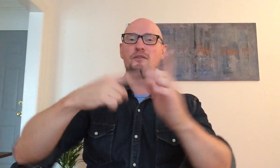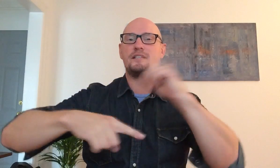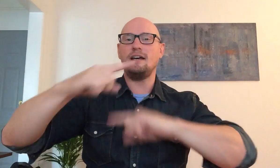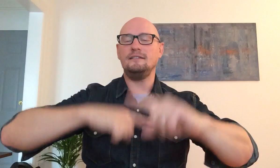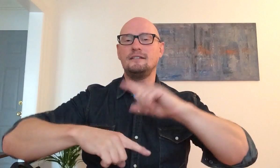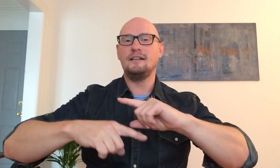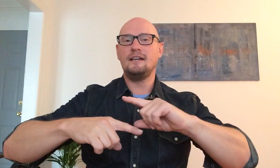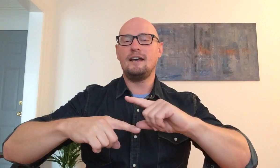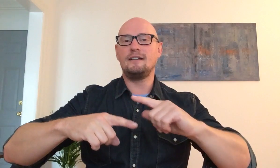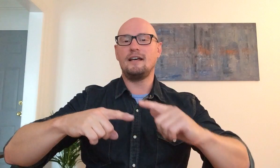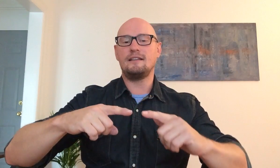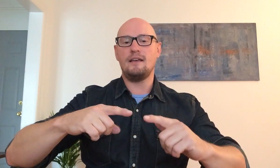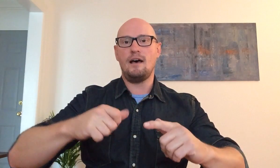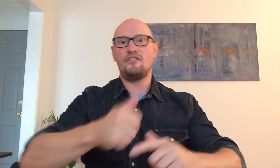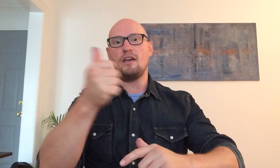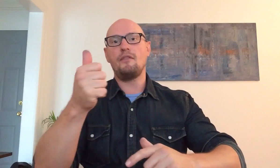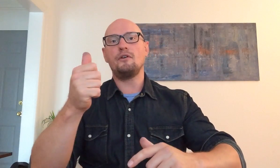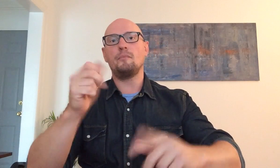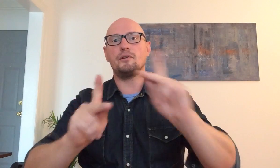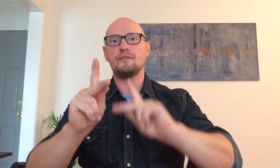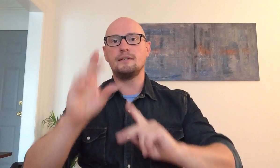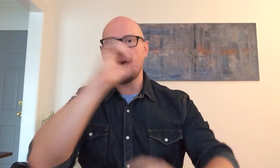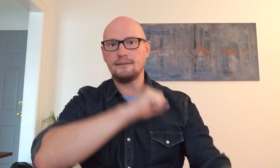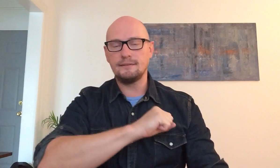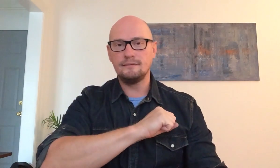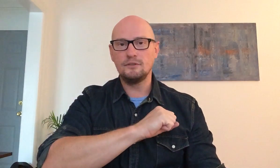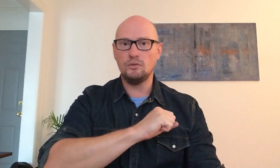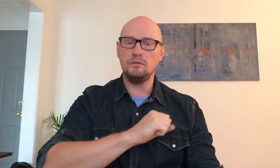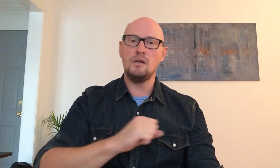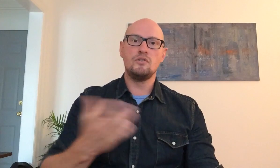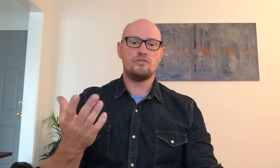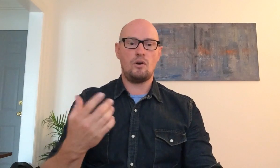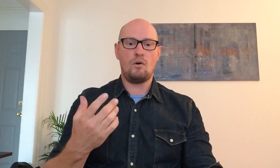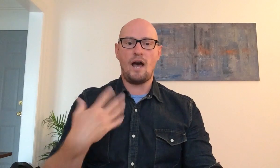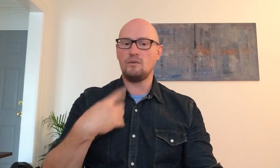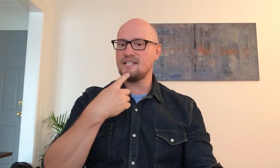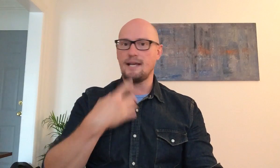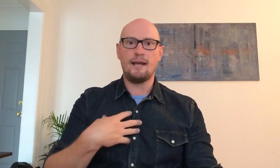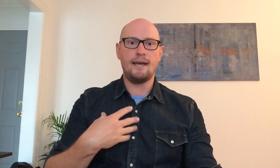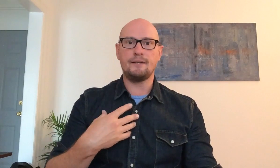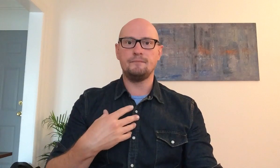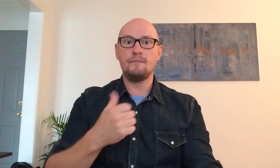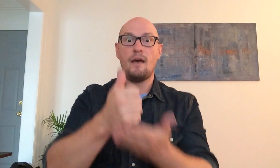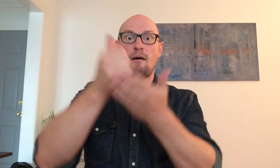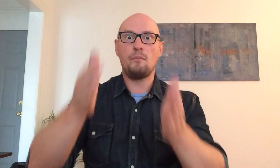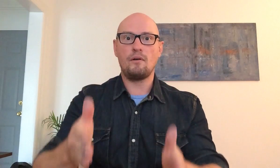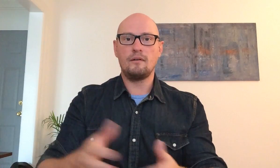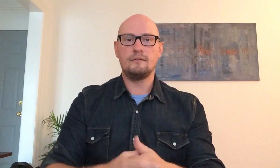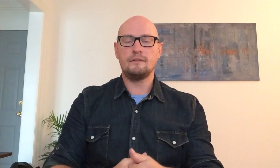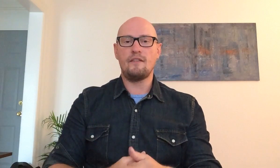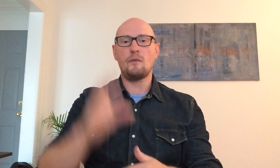the side and let the other person guests cool so i would say like and then the